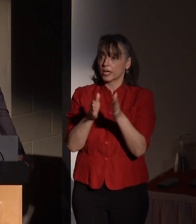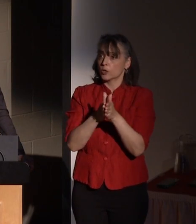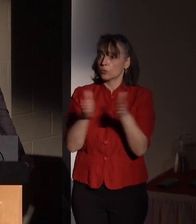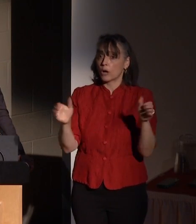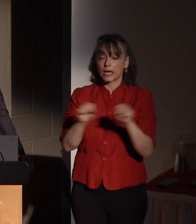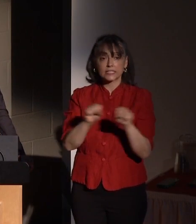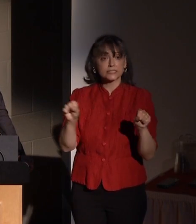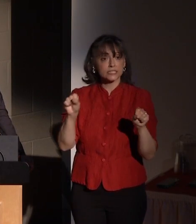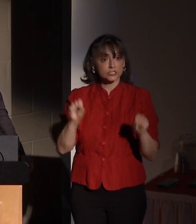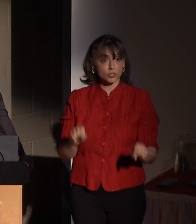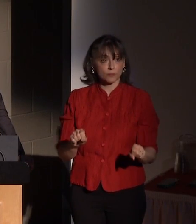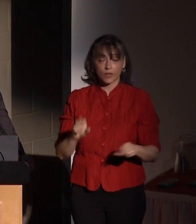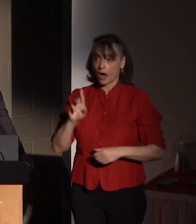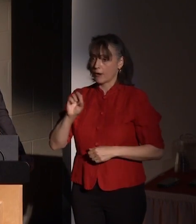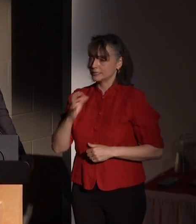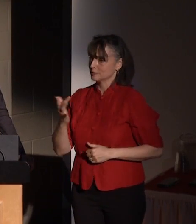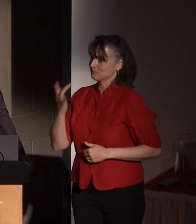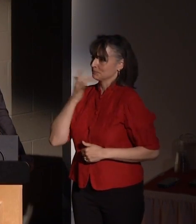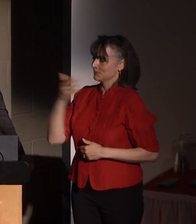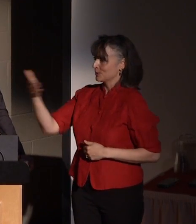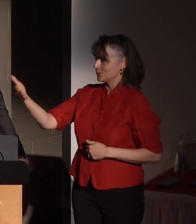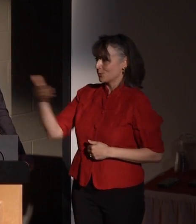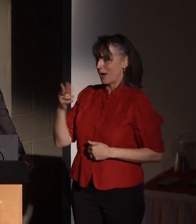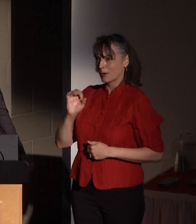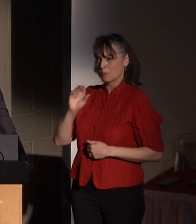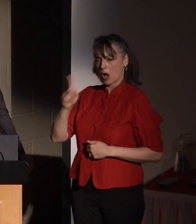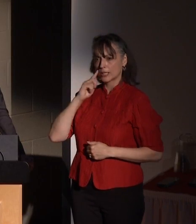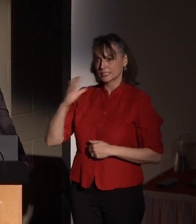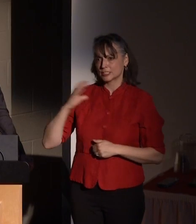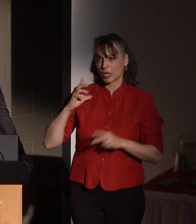RIT was fortunate to welcome Paul as chair of the engineering